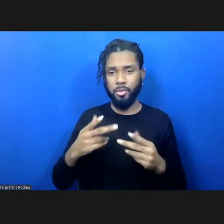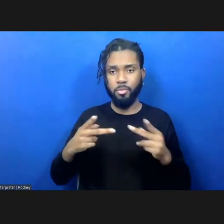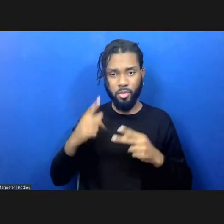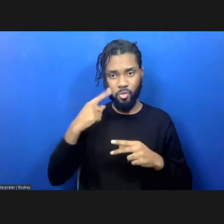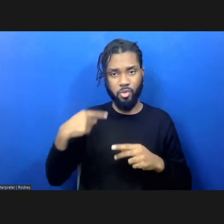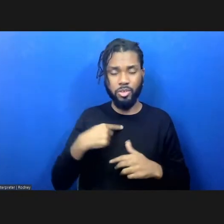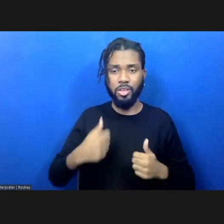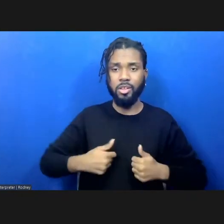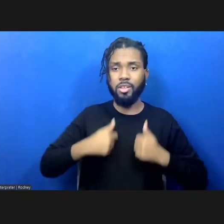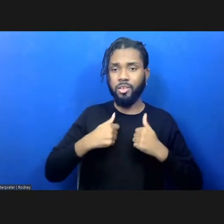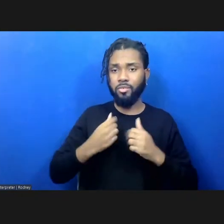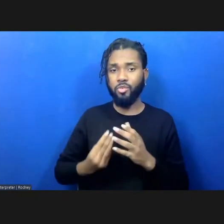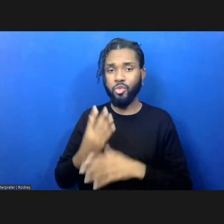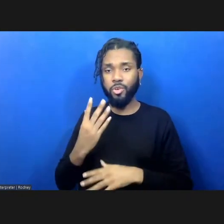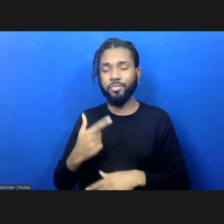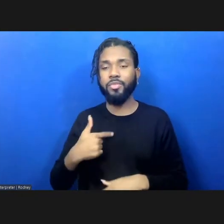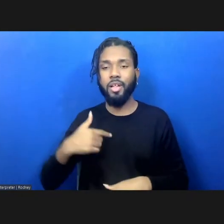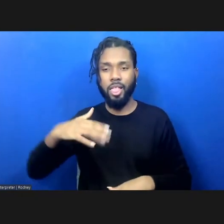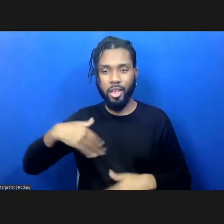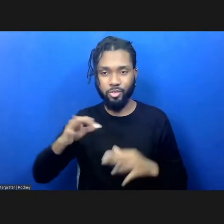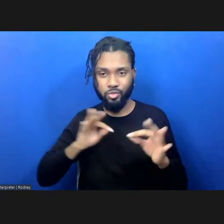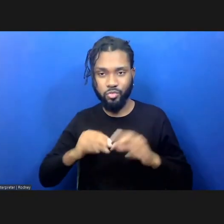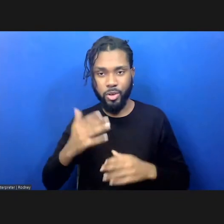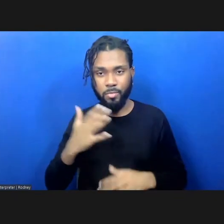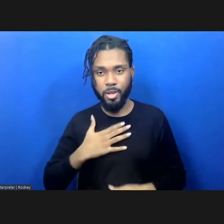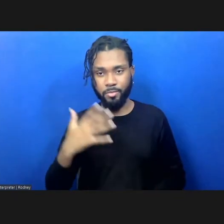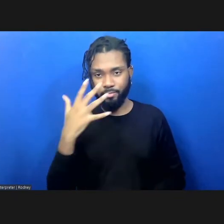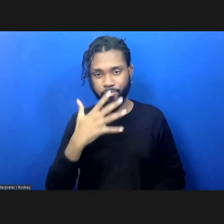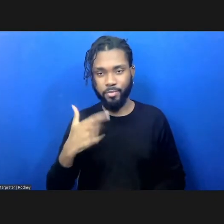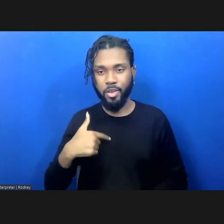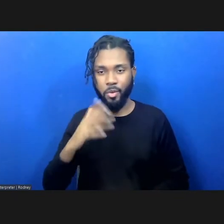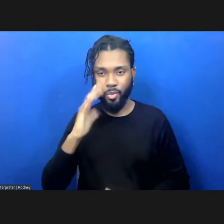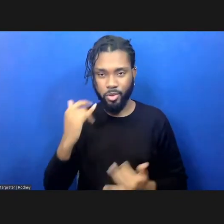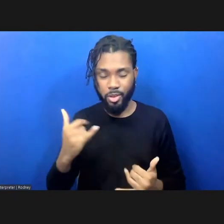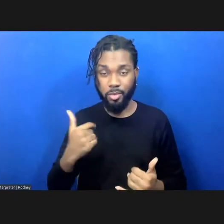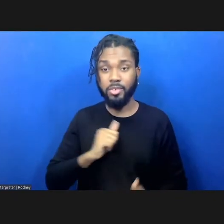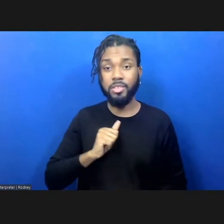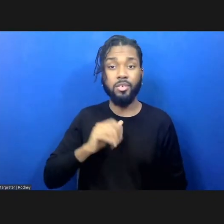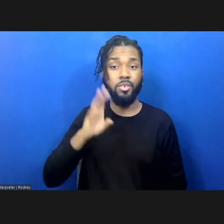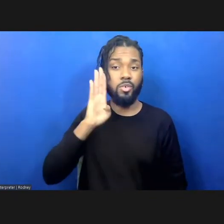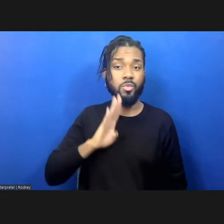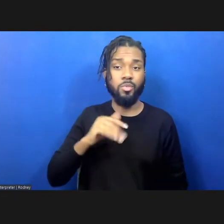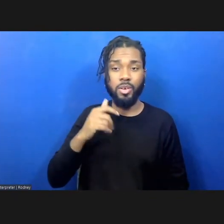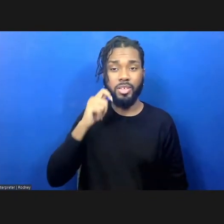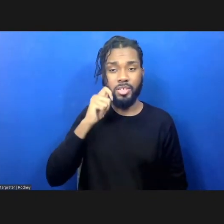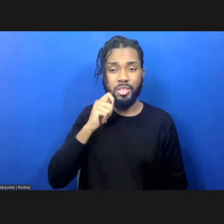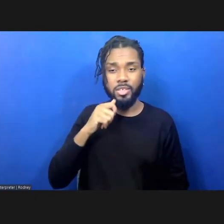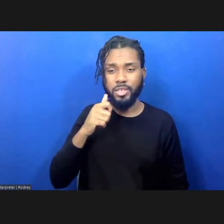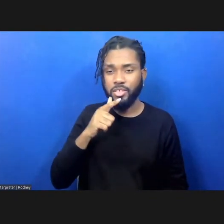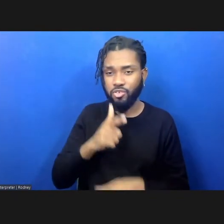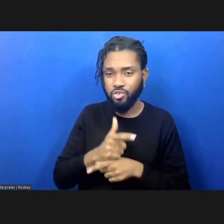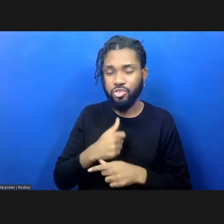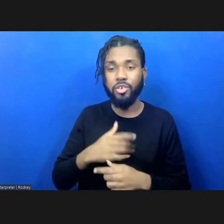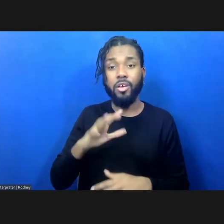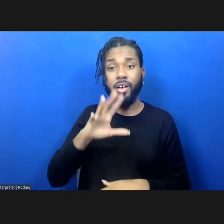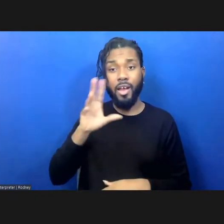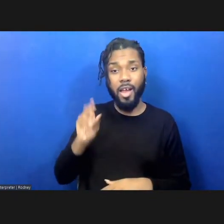I did not describe myself, so I'm going to do that now. I am a brown-skinned sister, an African born here in the United States.